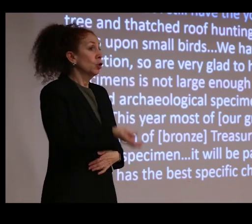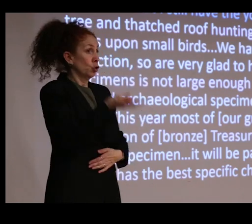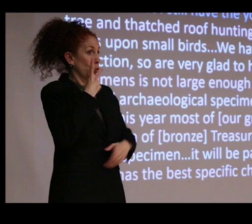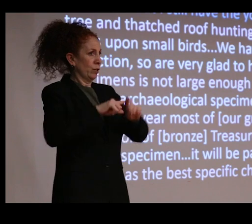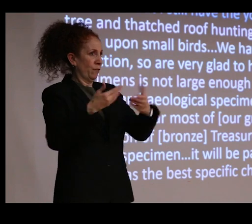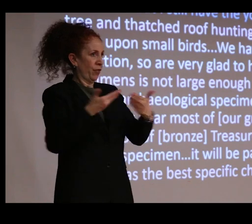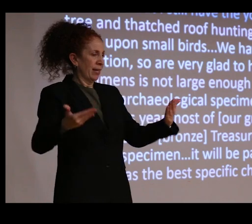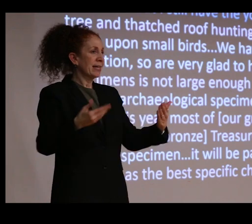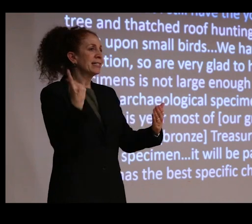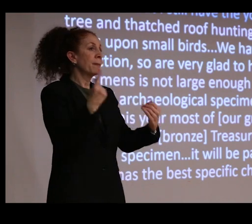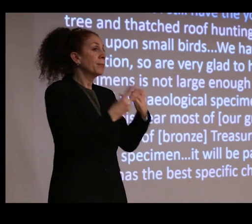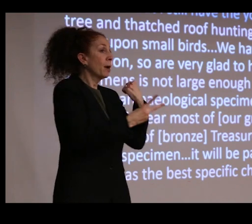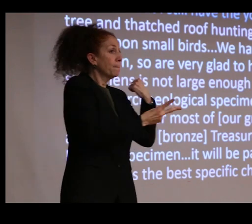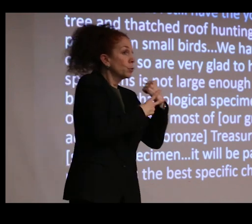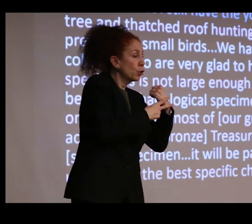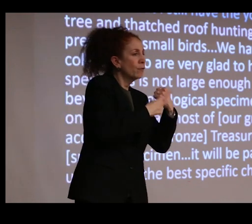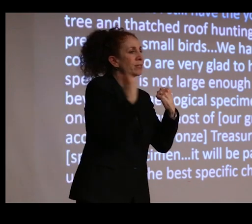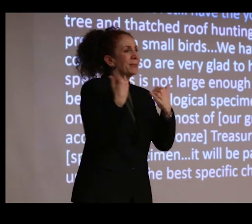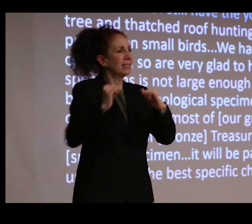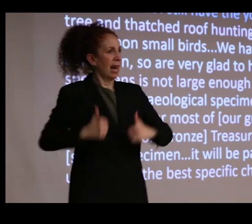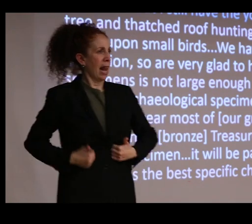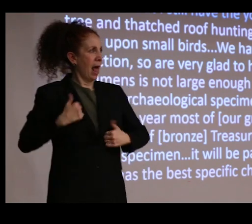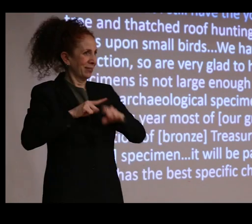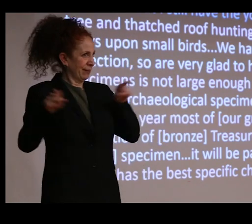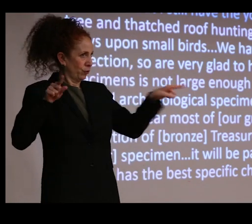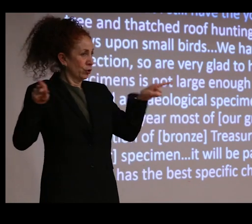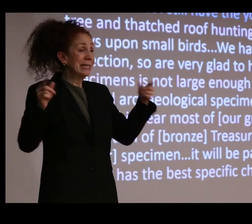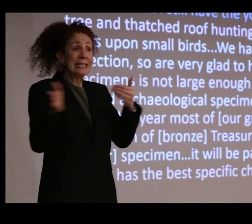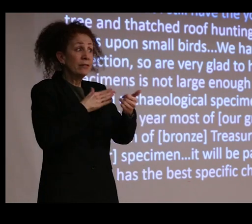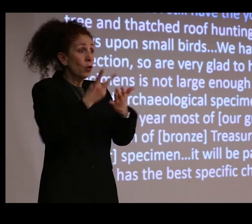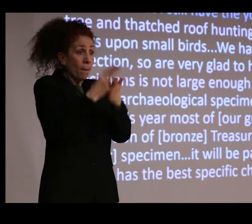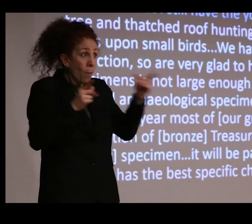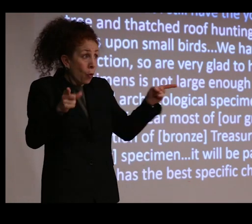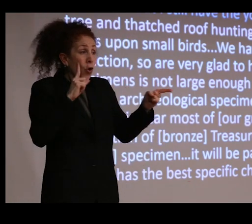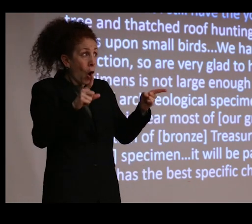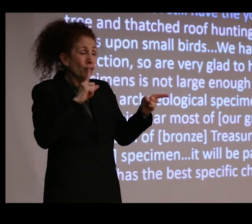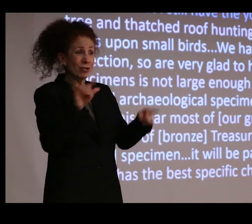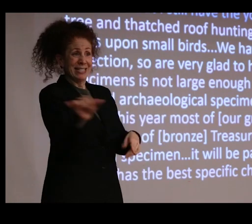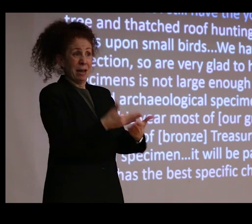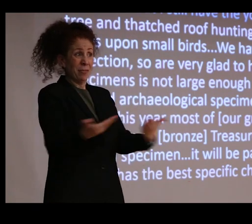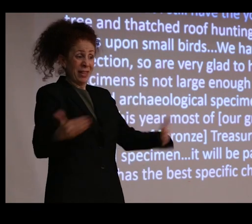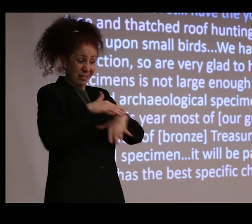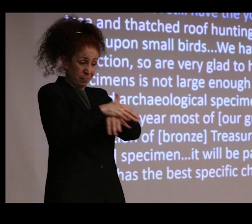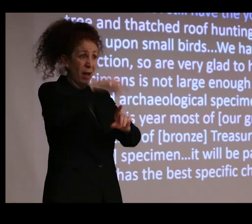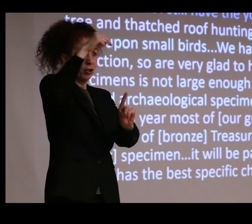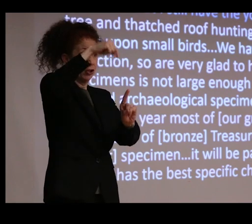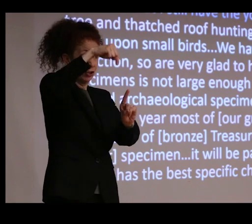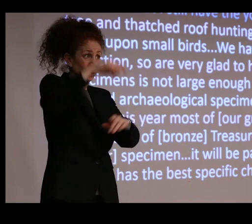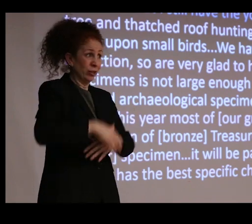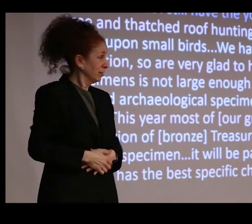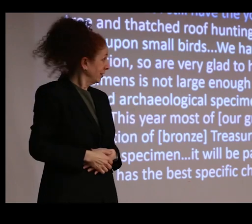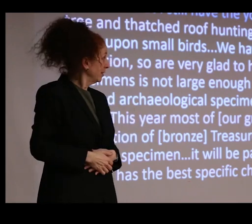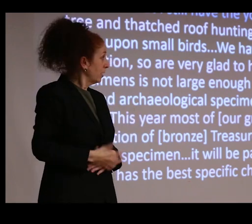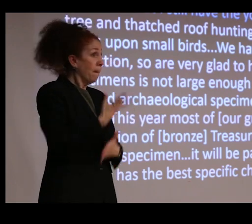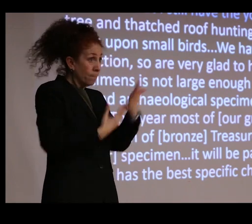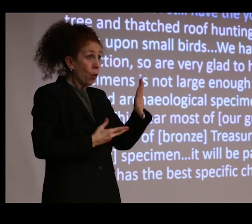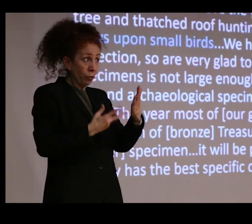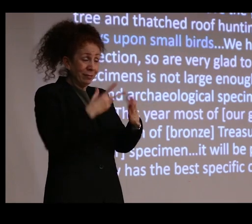and something that's alive, even though both things are fundamentally the same-- spiders-- and both in the museum.